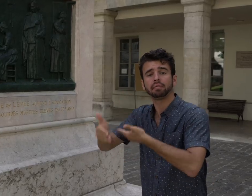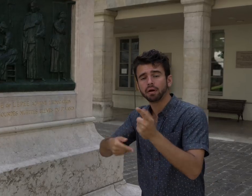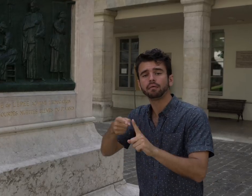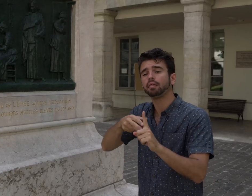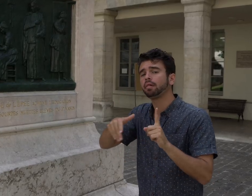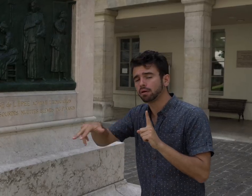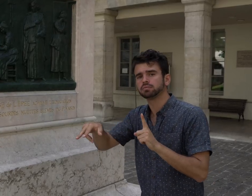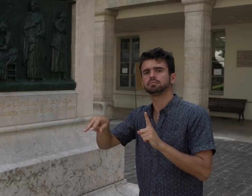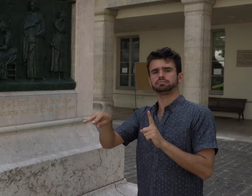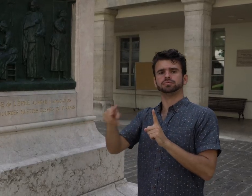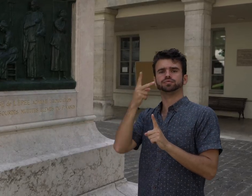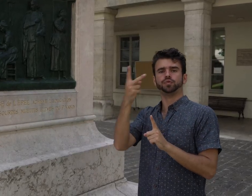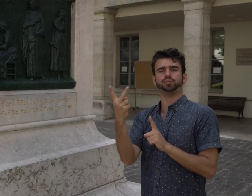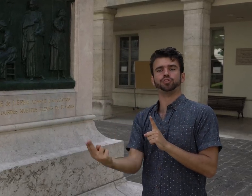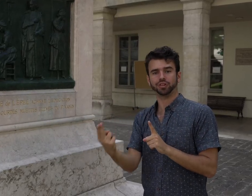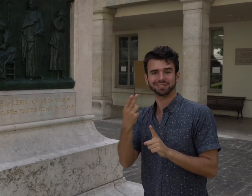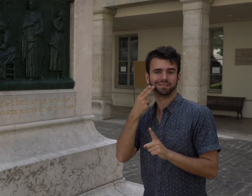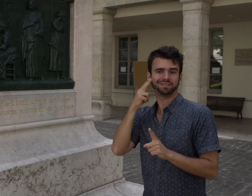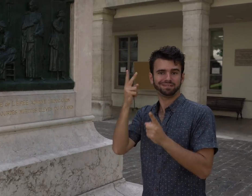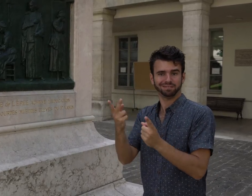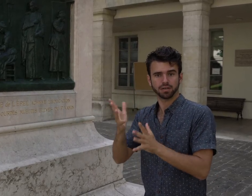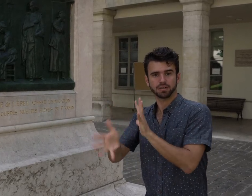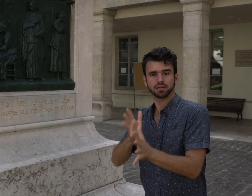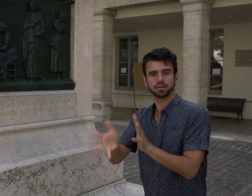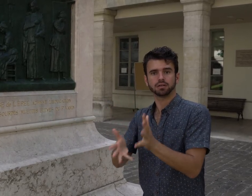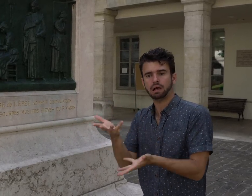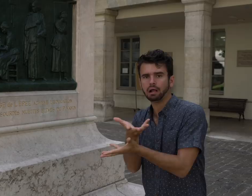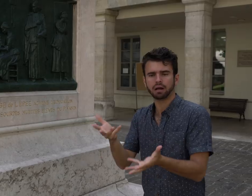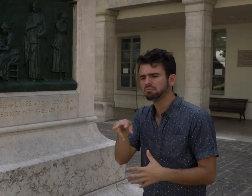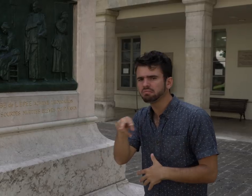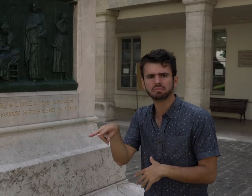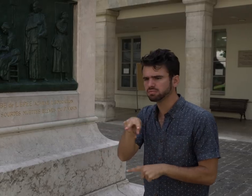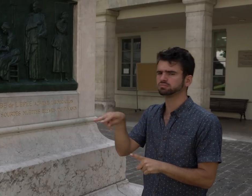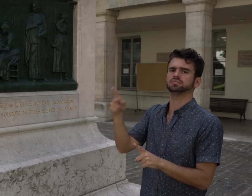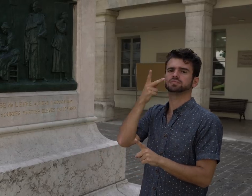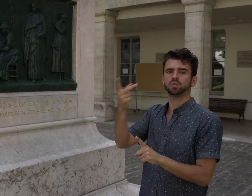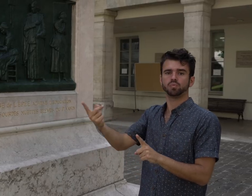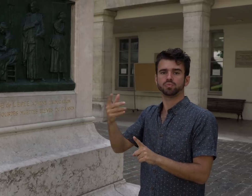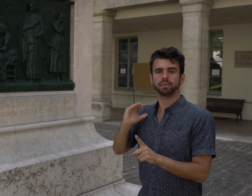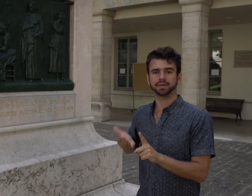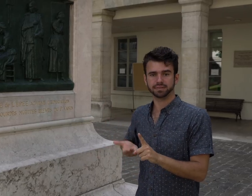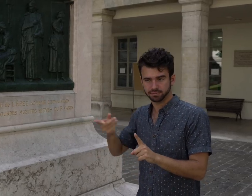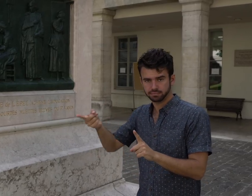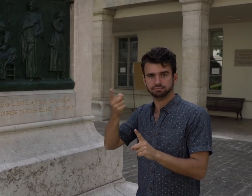Charles saw two Deaf females crying and signing to each other.